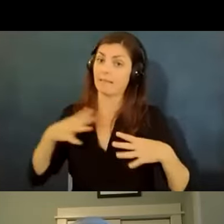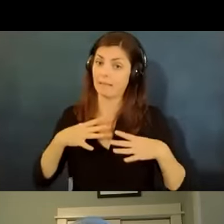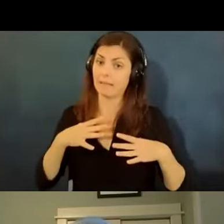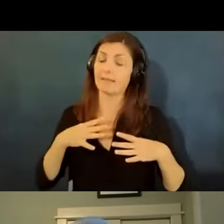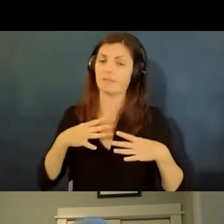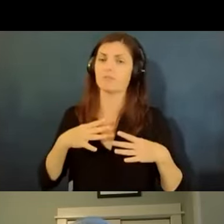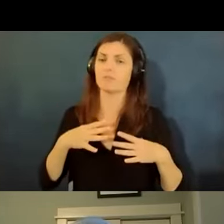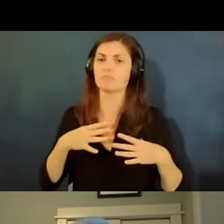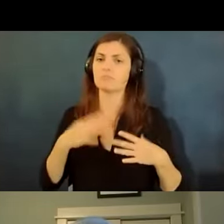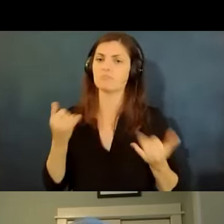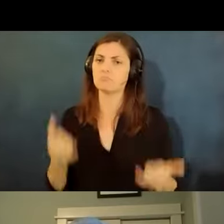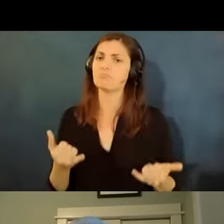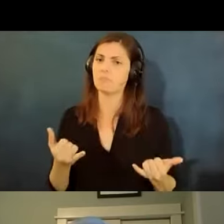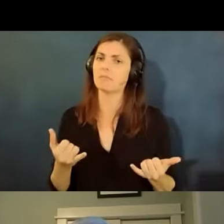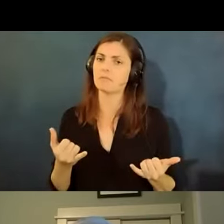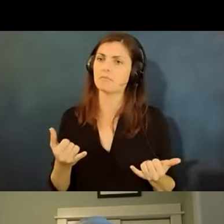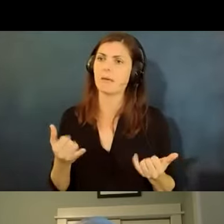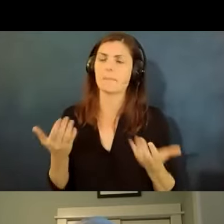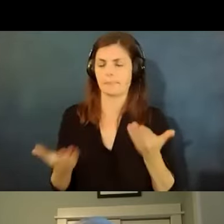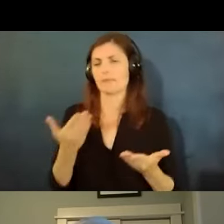by employers that are you know have the right attitude about this